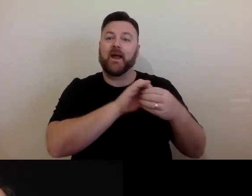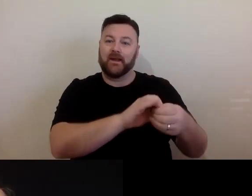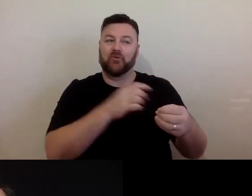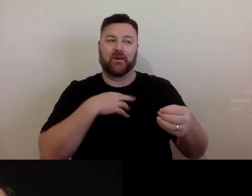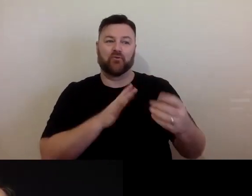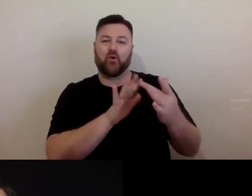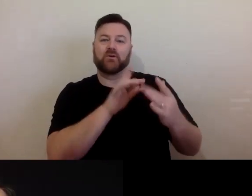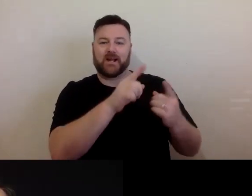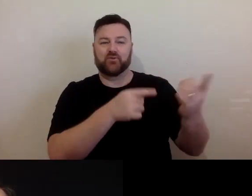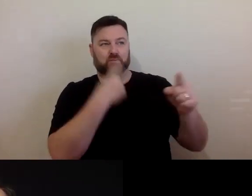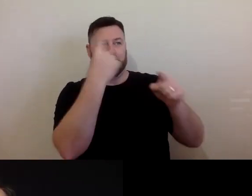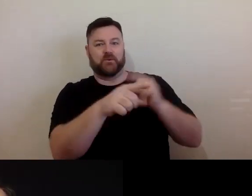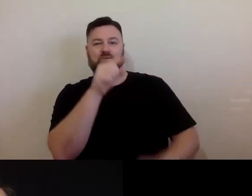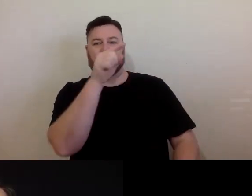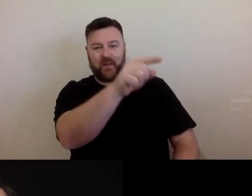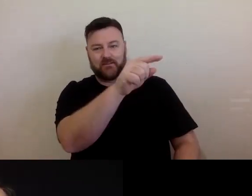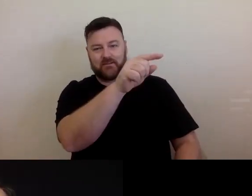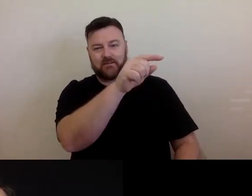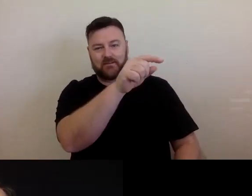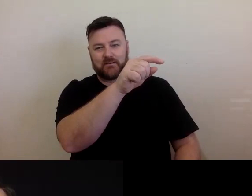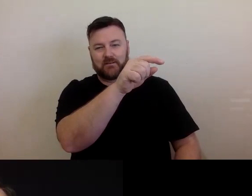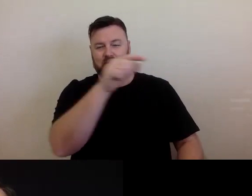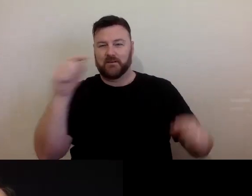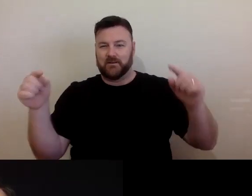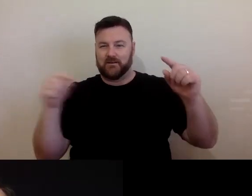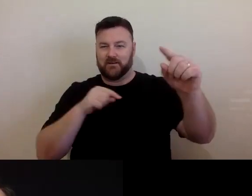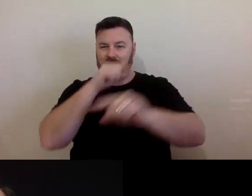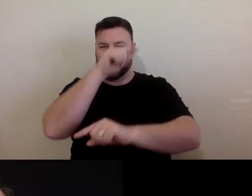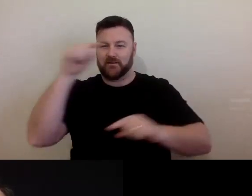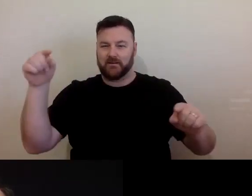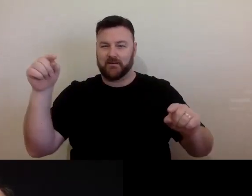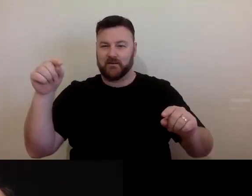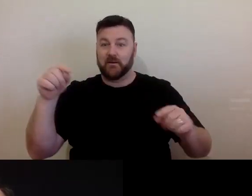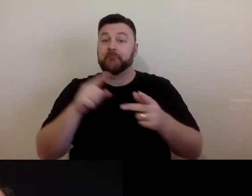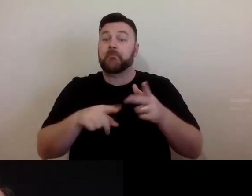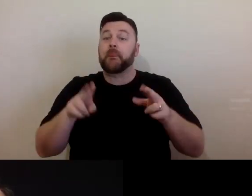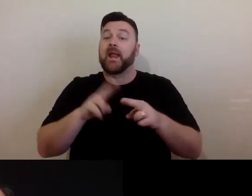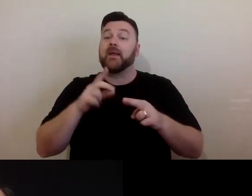permission. Similarly, if it is recorded music, whether that be a